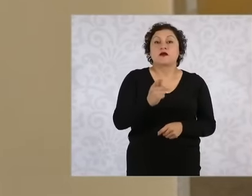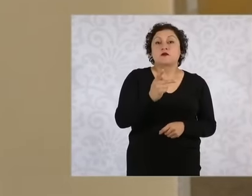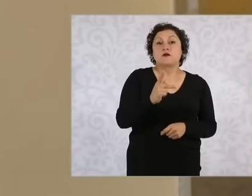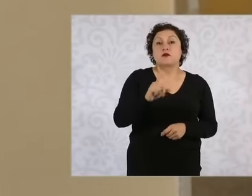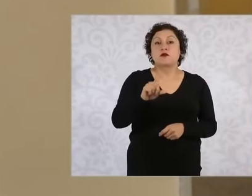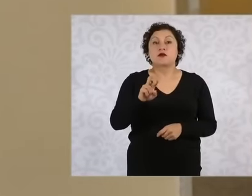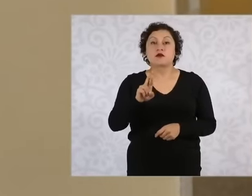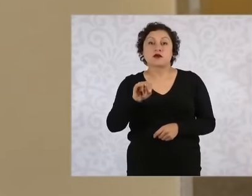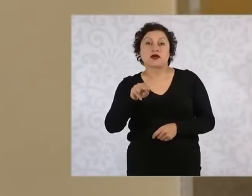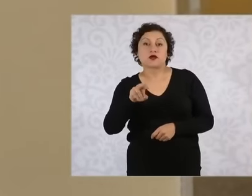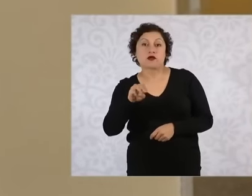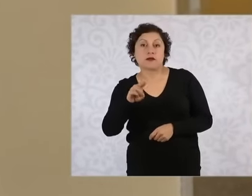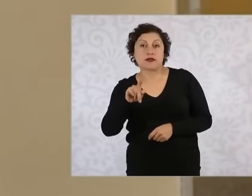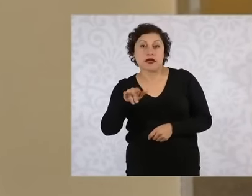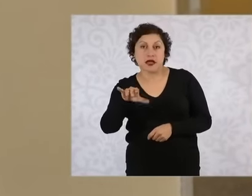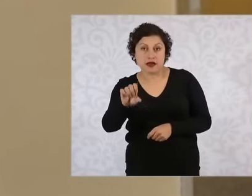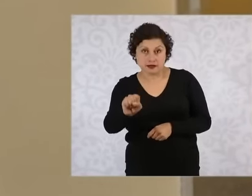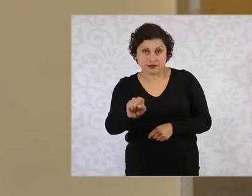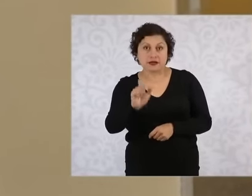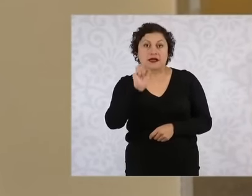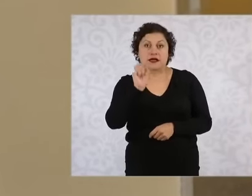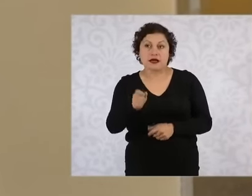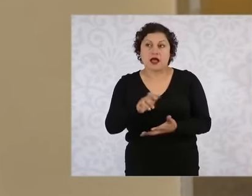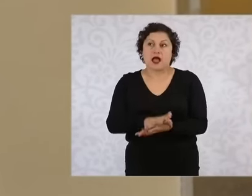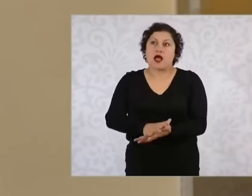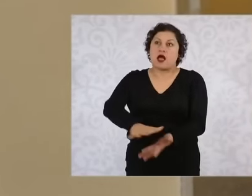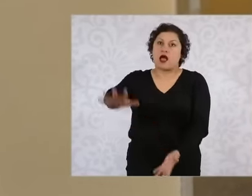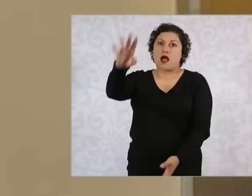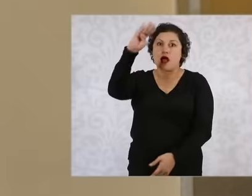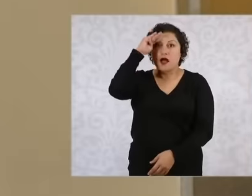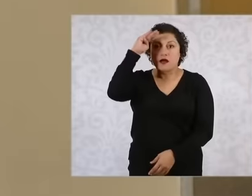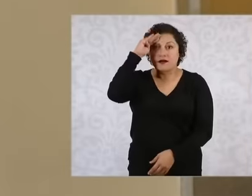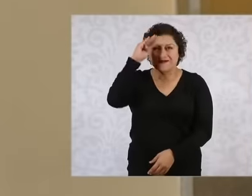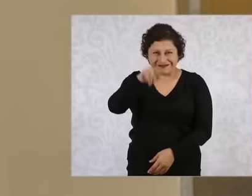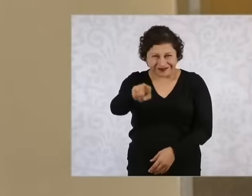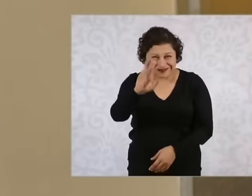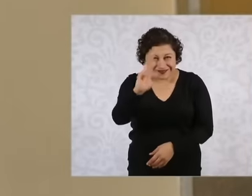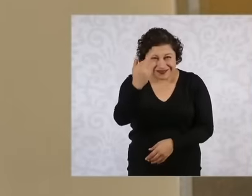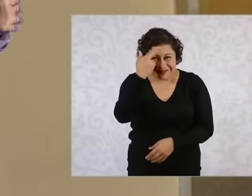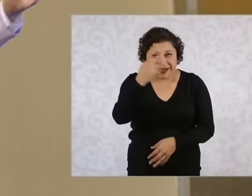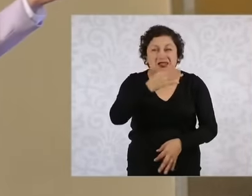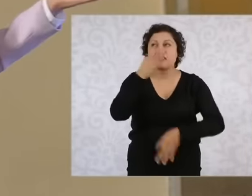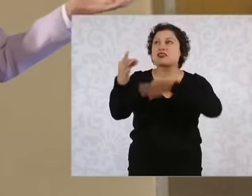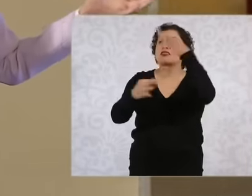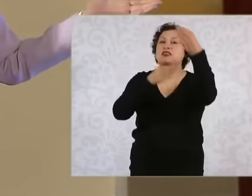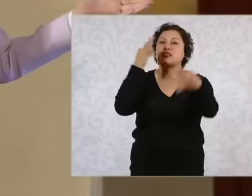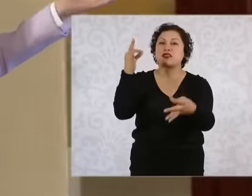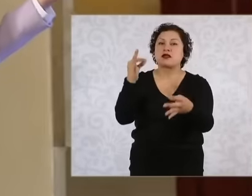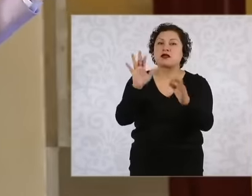What does the Law say?